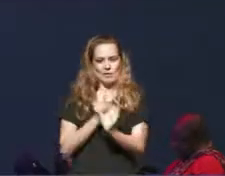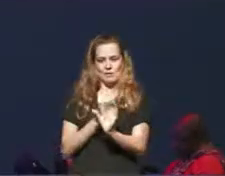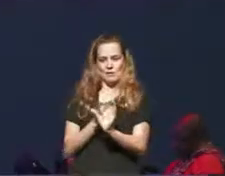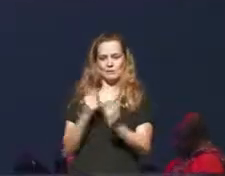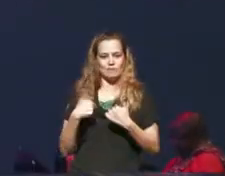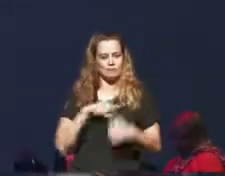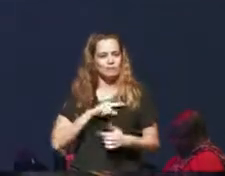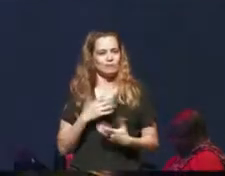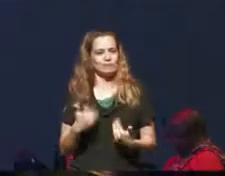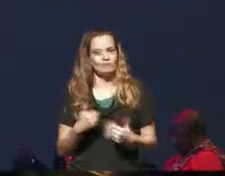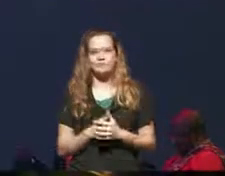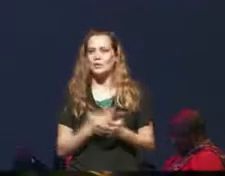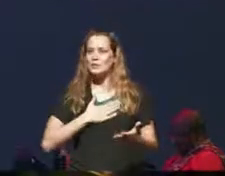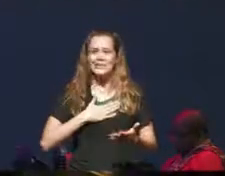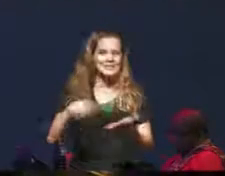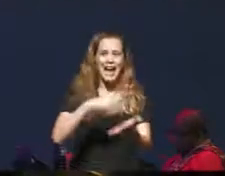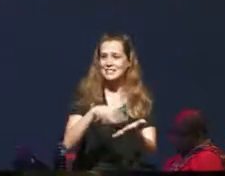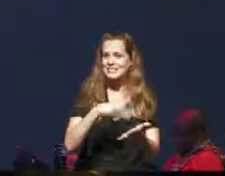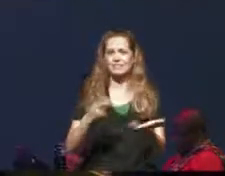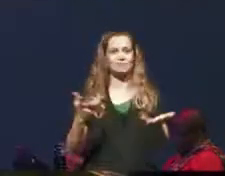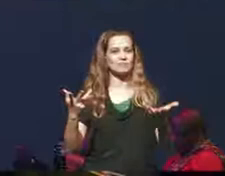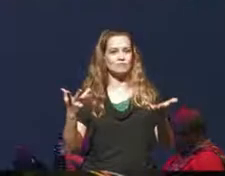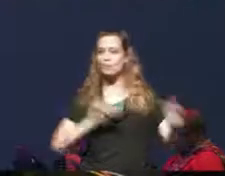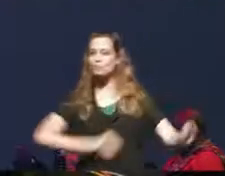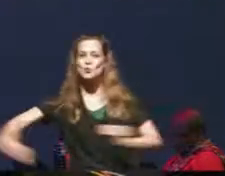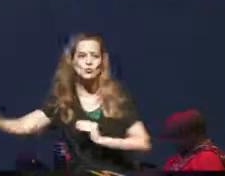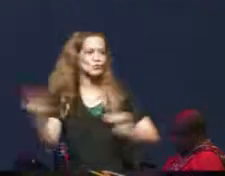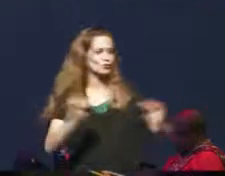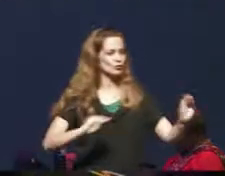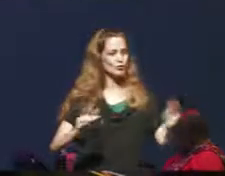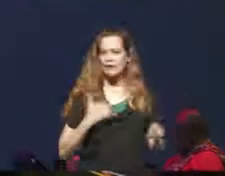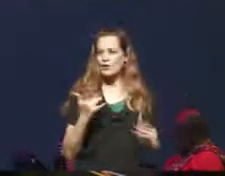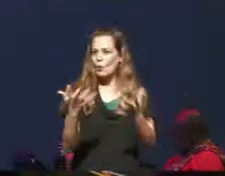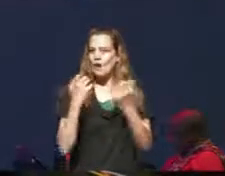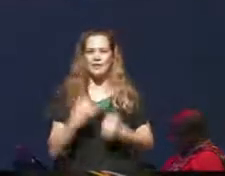please dance or move or whatever it is that you wish to do while we do this. Yeah?